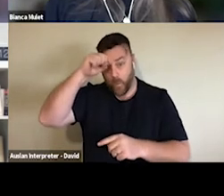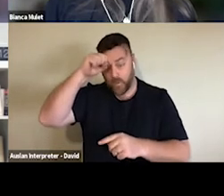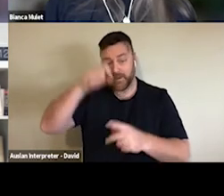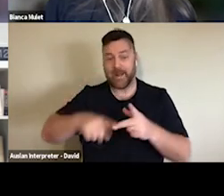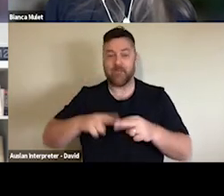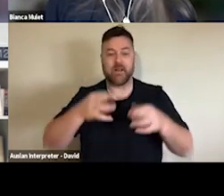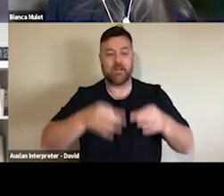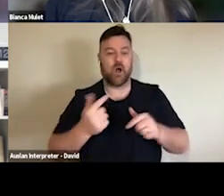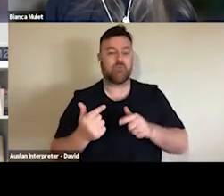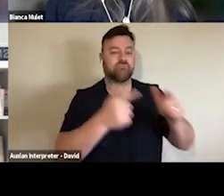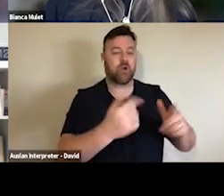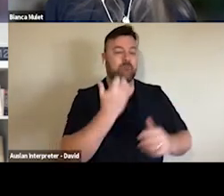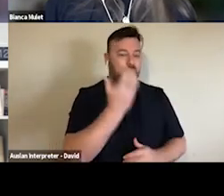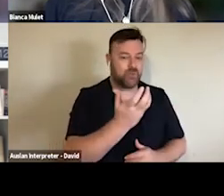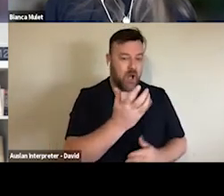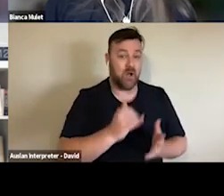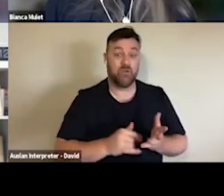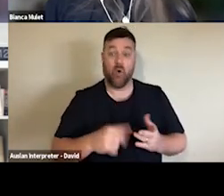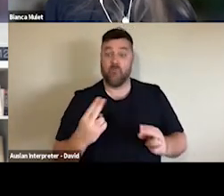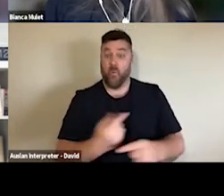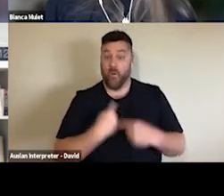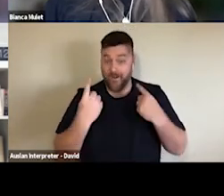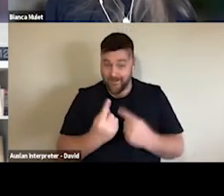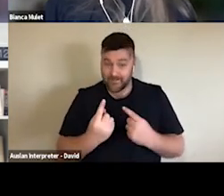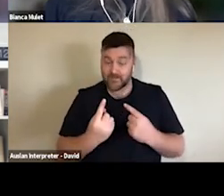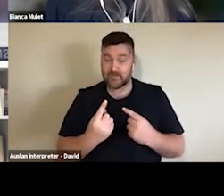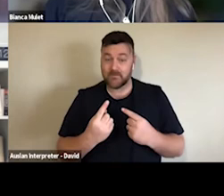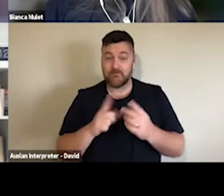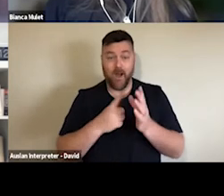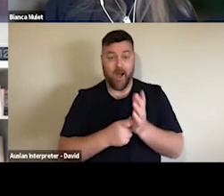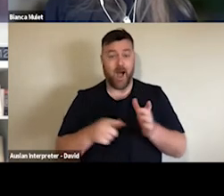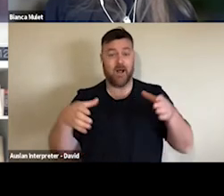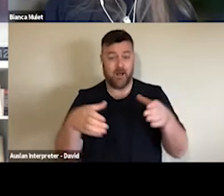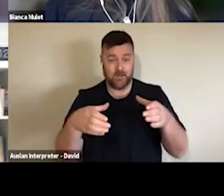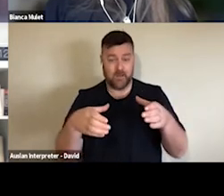requirements and made the observation that there's a point at which an online interaction